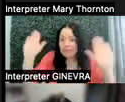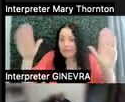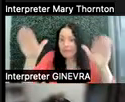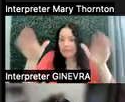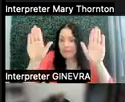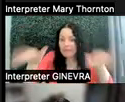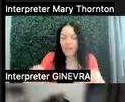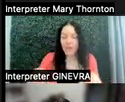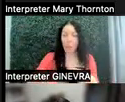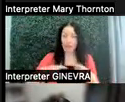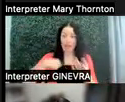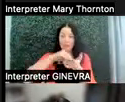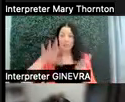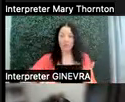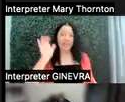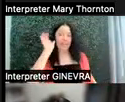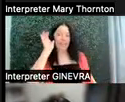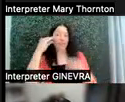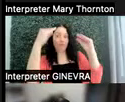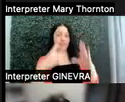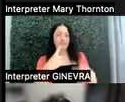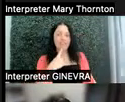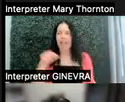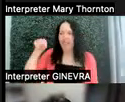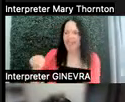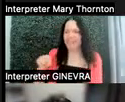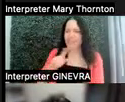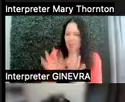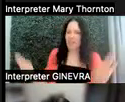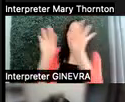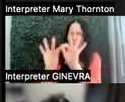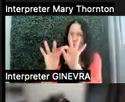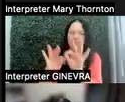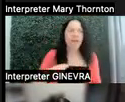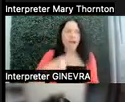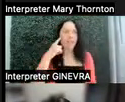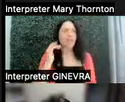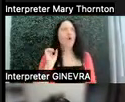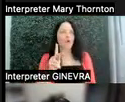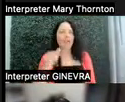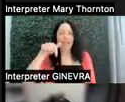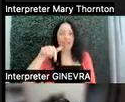this is really important, I think, this is probably going to be on the test or something.